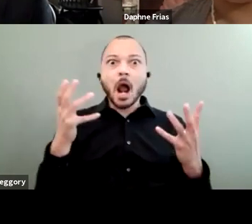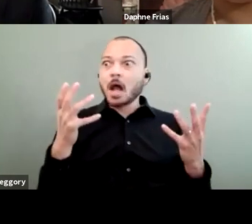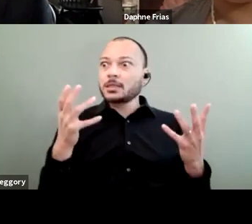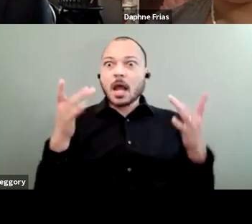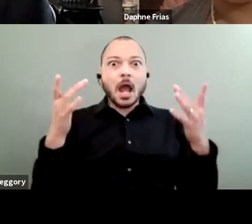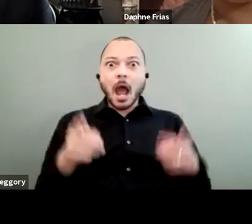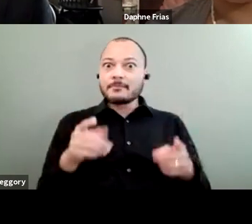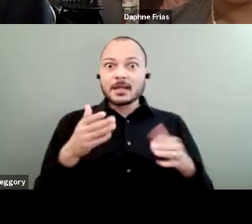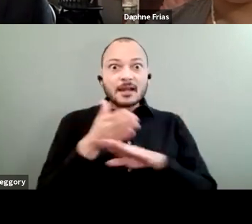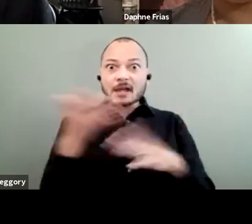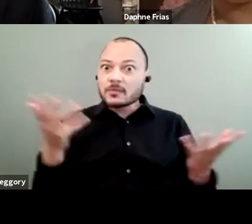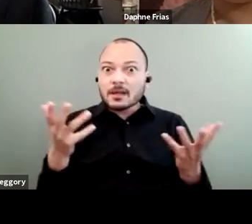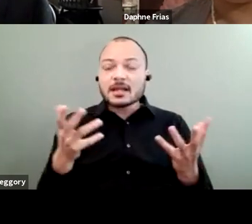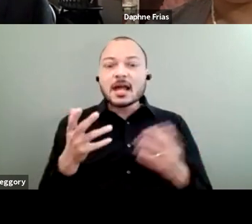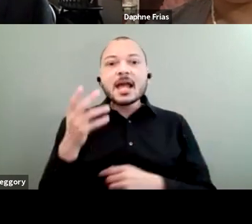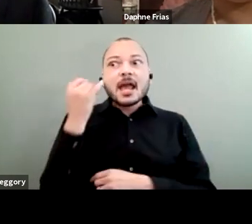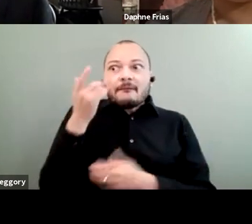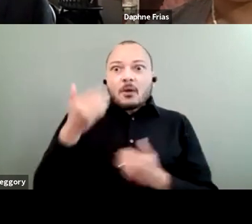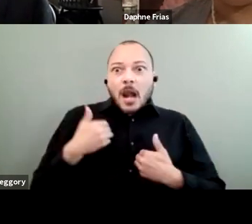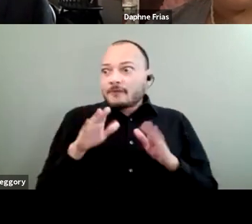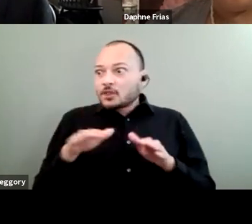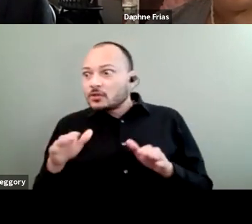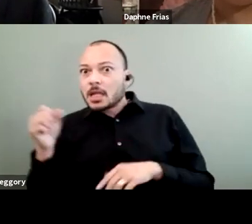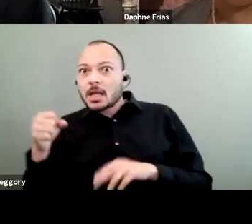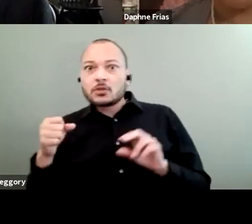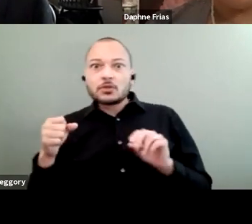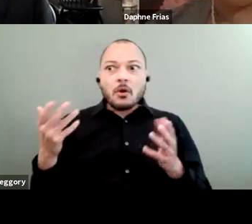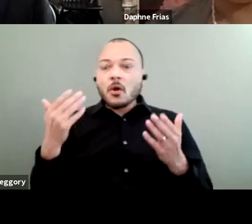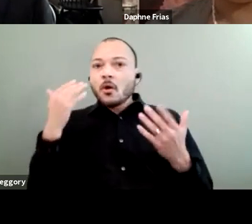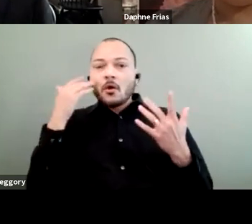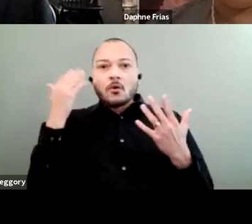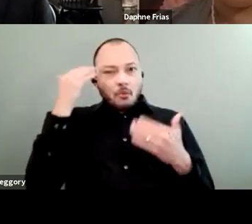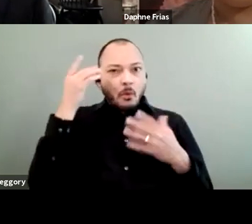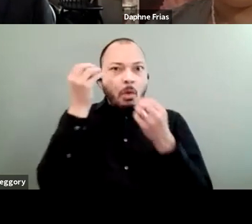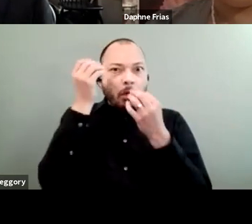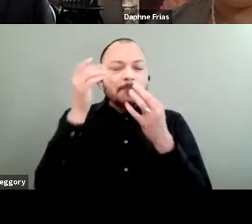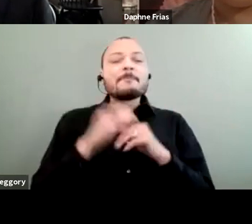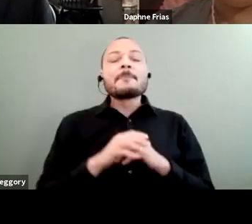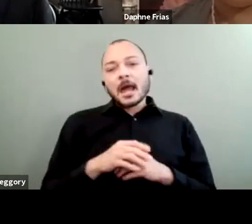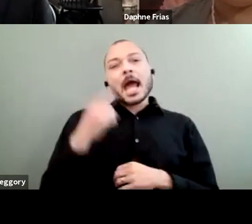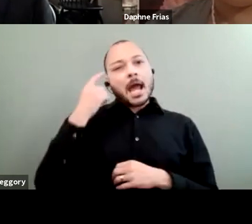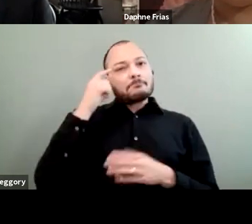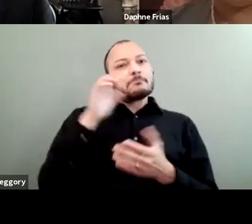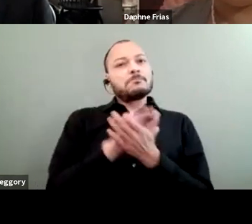I mean, even if they want to have children or not. So I think that we also need to underline other factors,